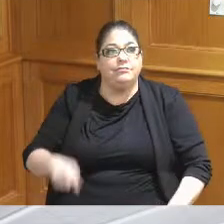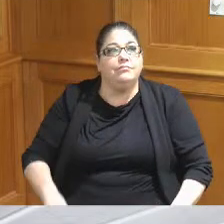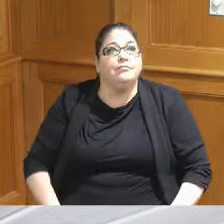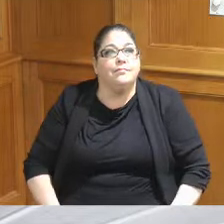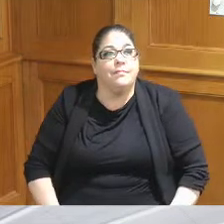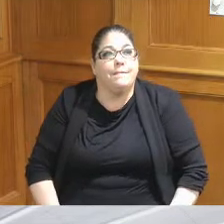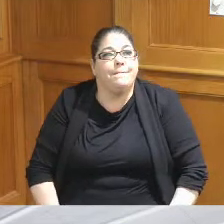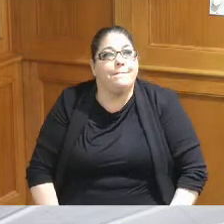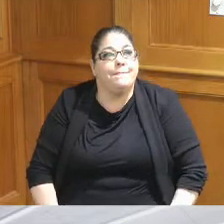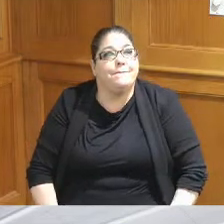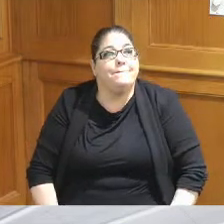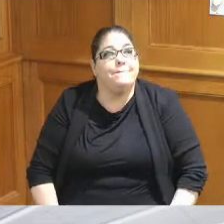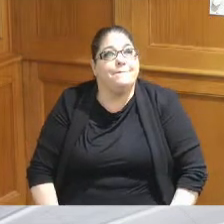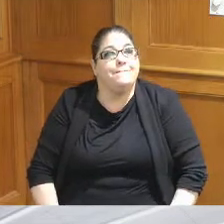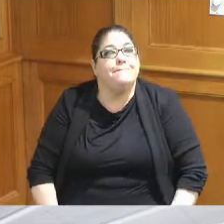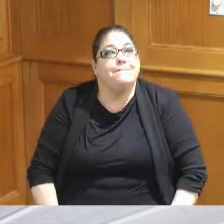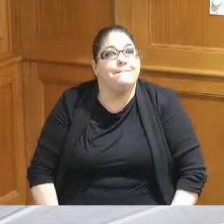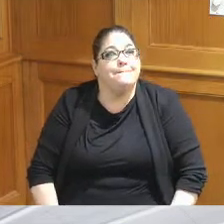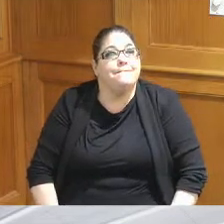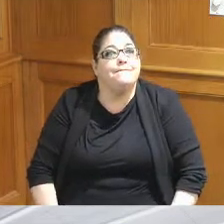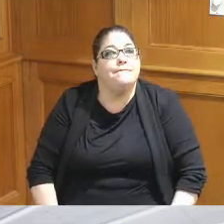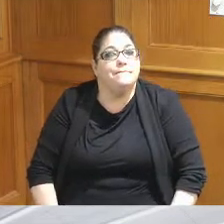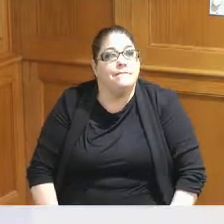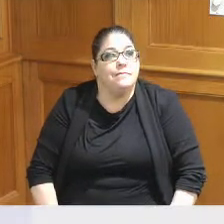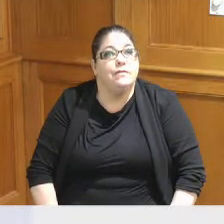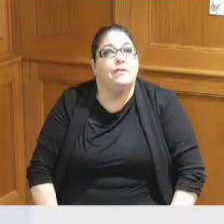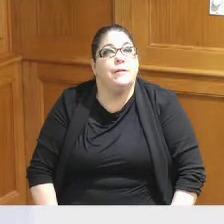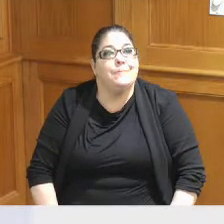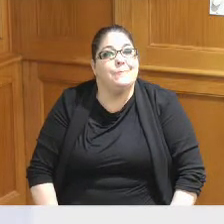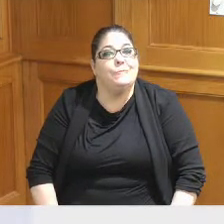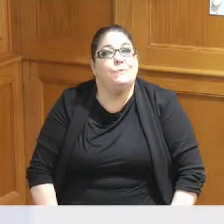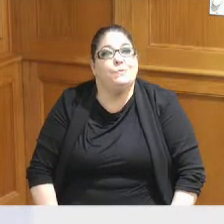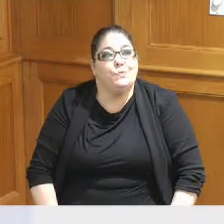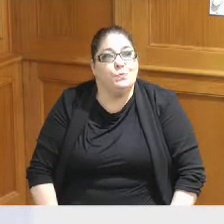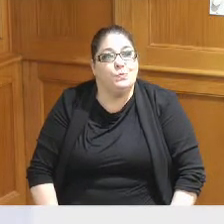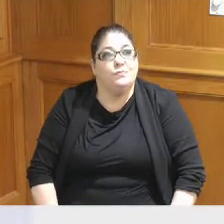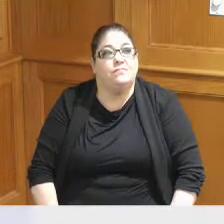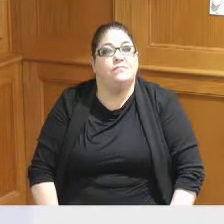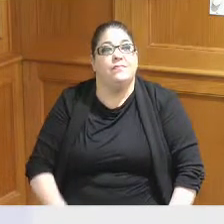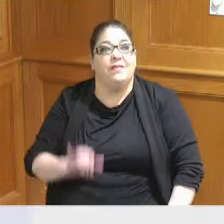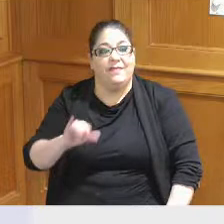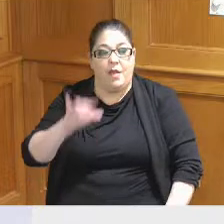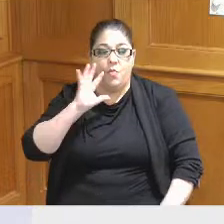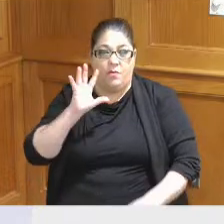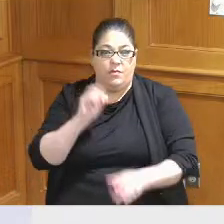this is just some other medium rooms okay that will include by the way all the technology